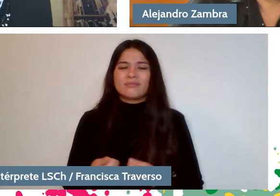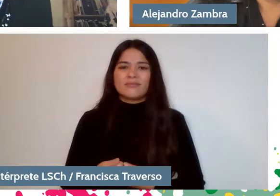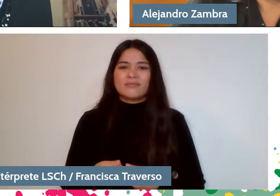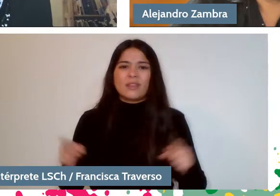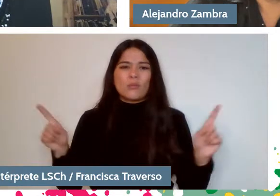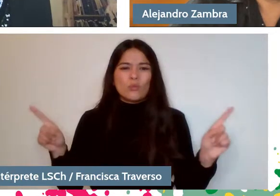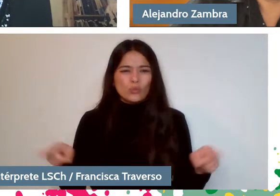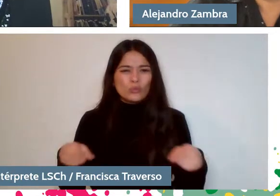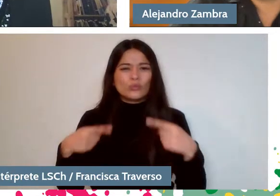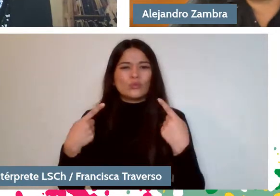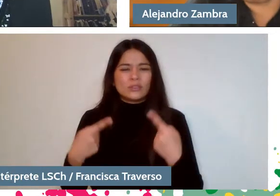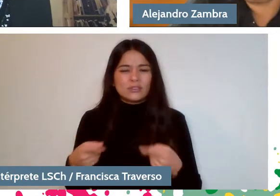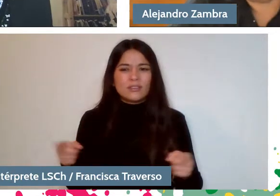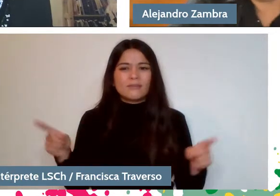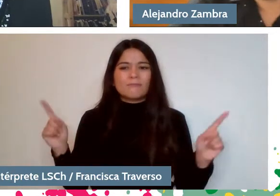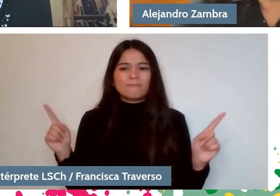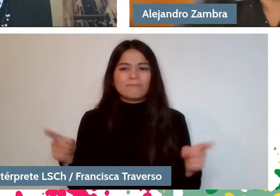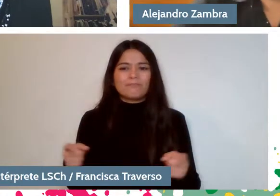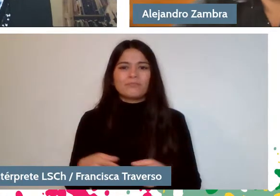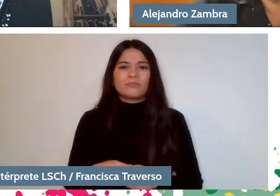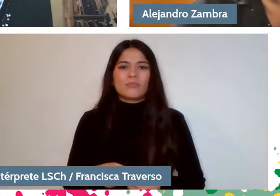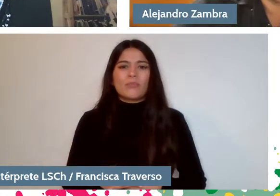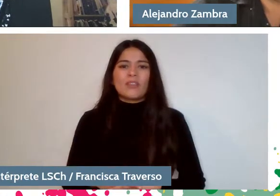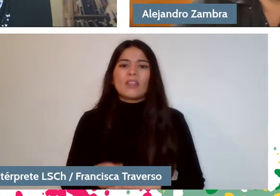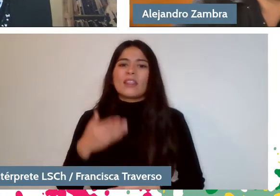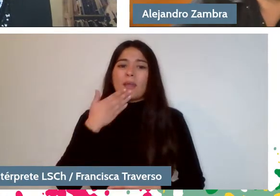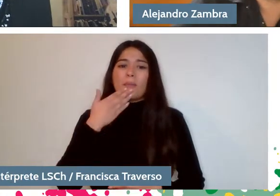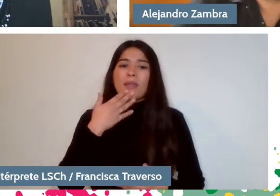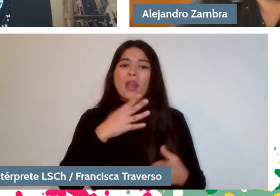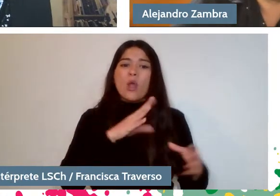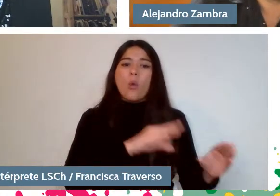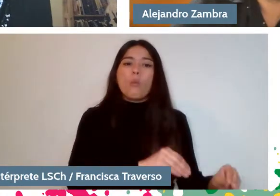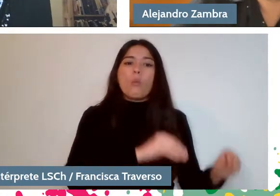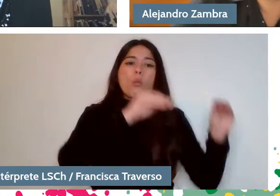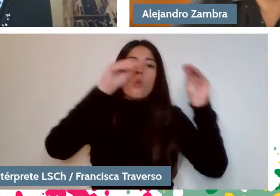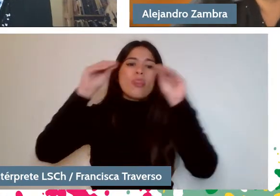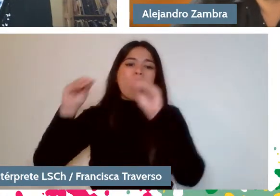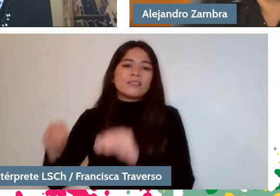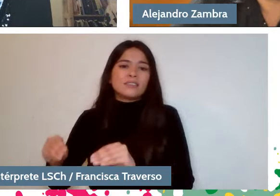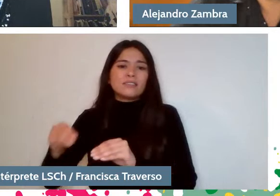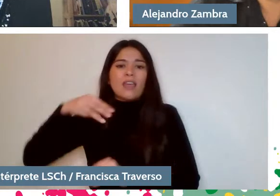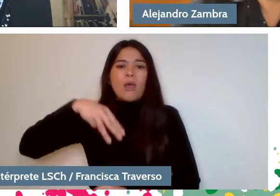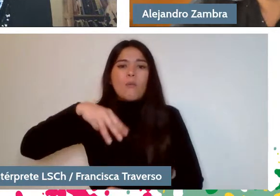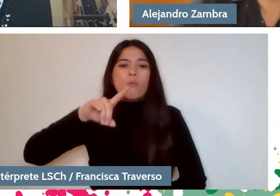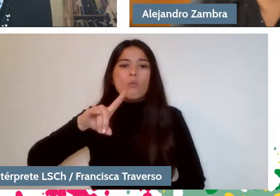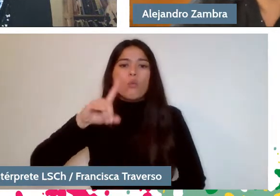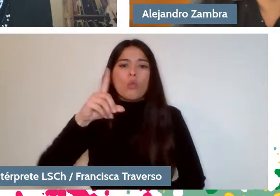And I don't know, when I wrote "Mudanza" was a much more erratic period